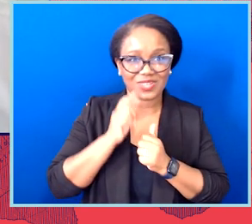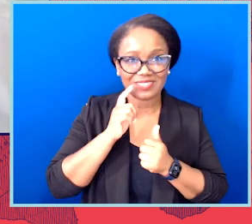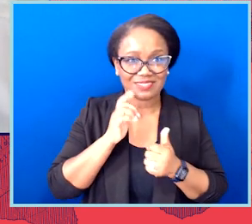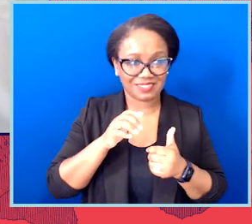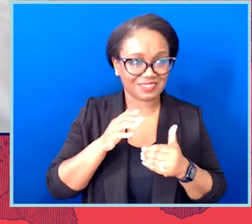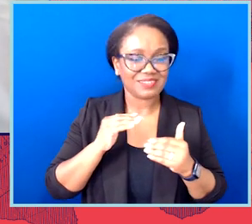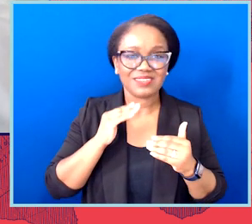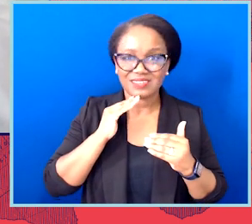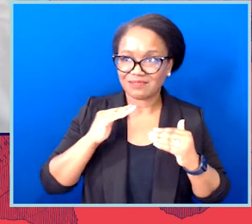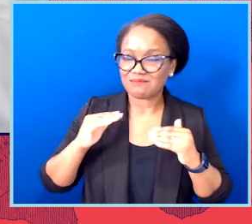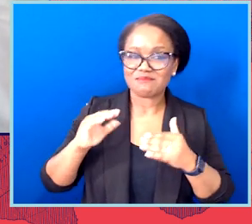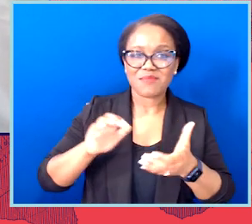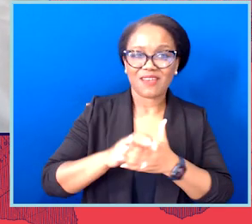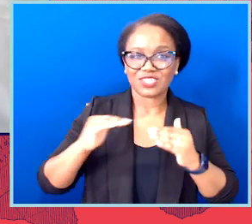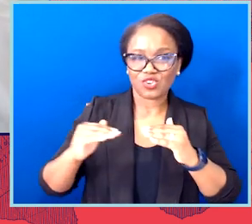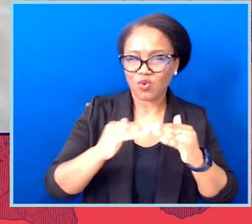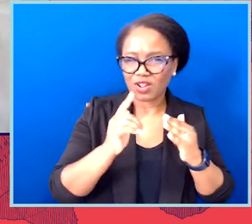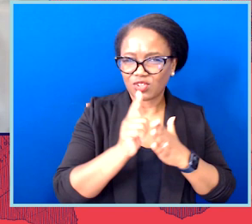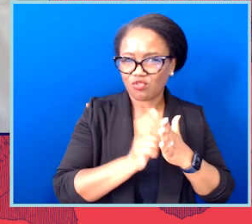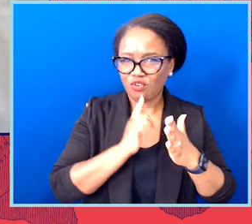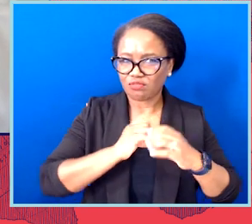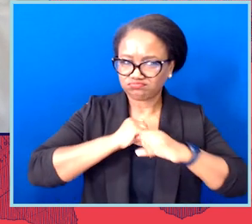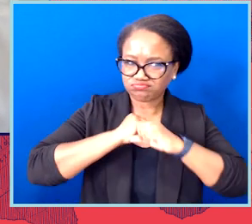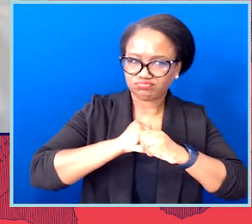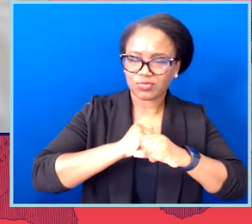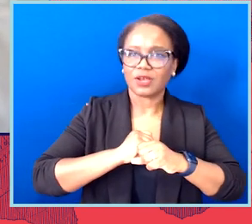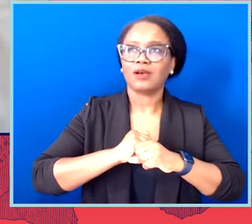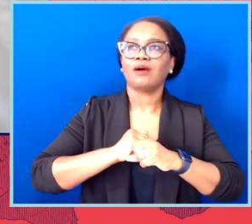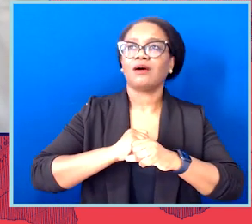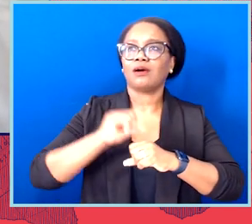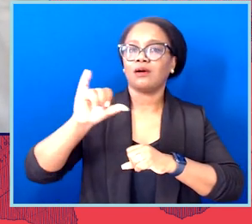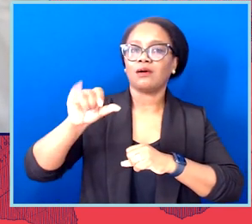down the remaining bans on marriage equality, there was a pivot to targeting and attacking trans people.